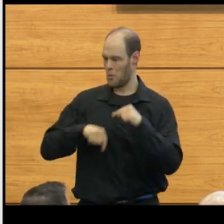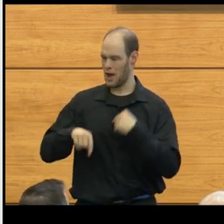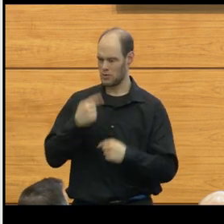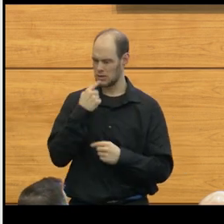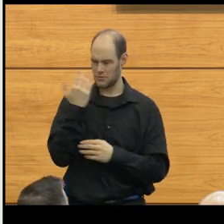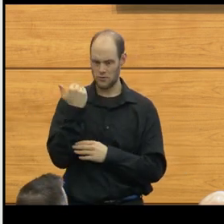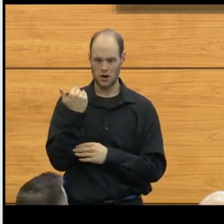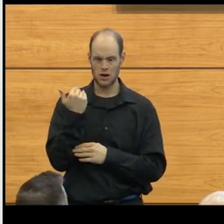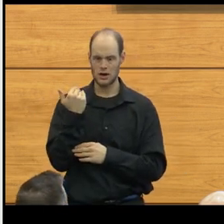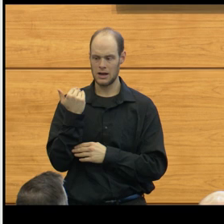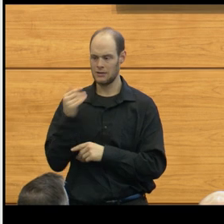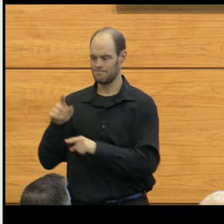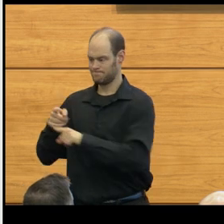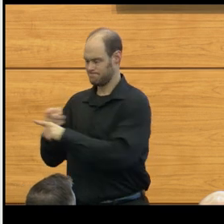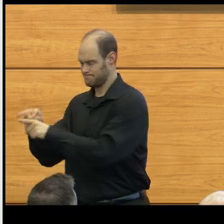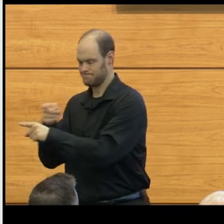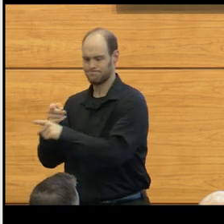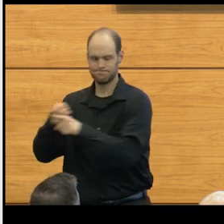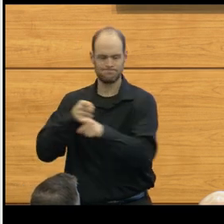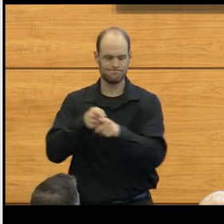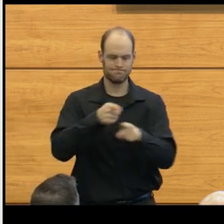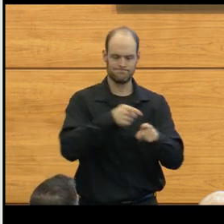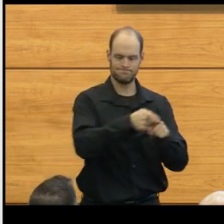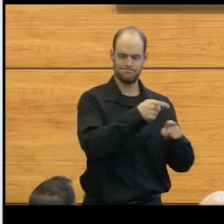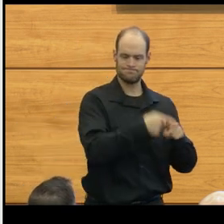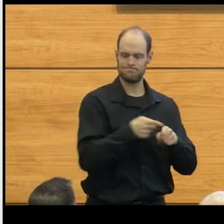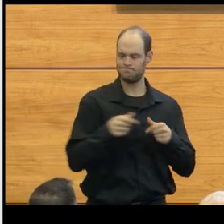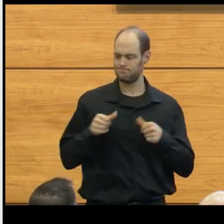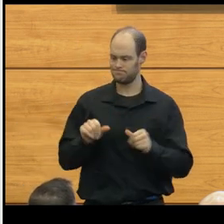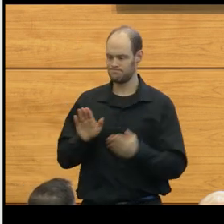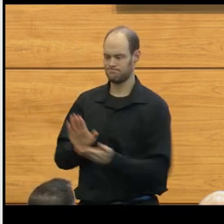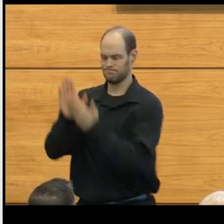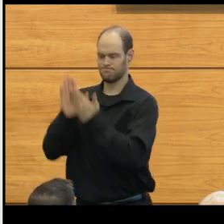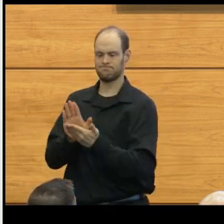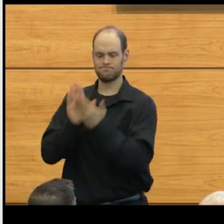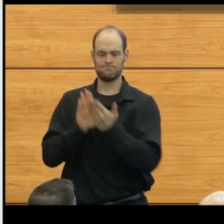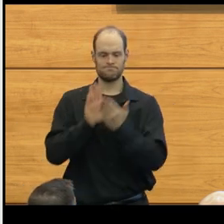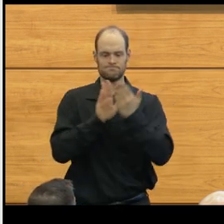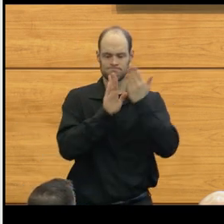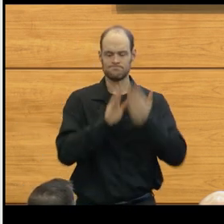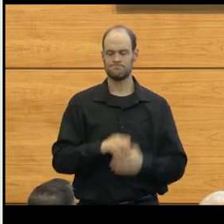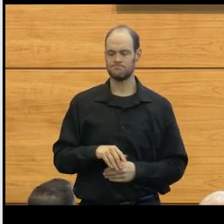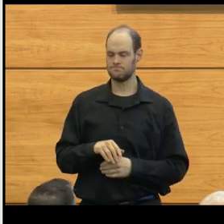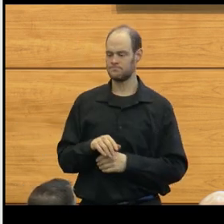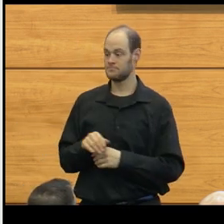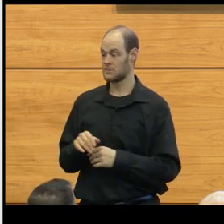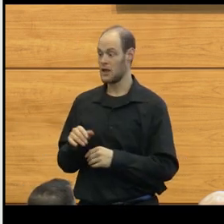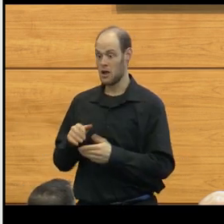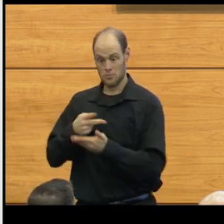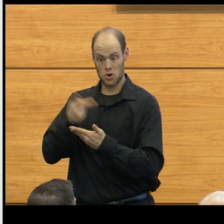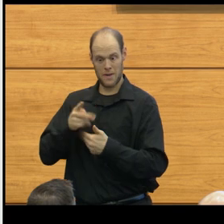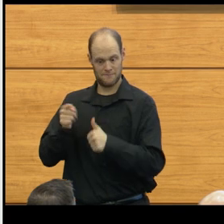it's a multidisciplinary effort. We developed the first multidisciplinary brain tumor program